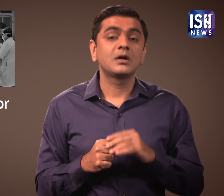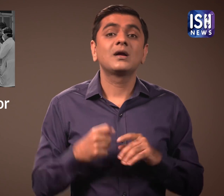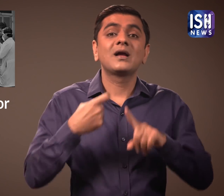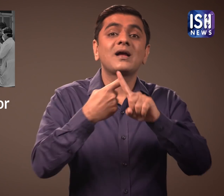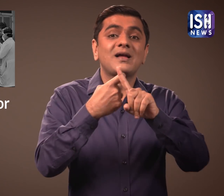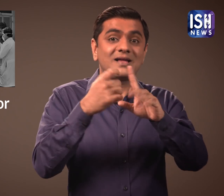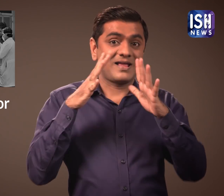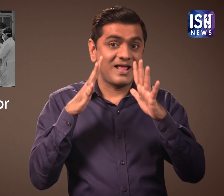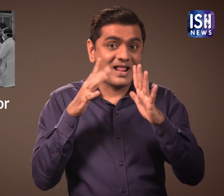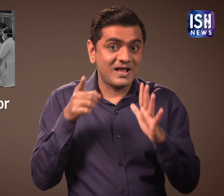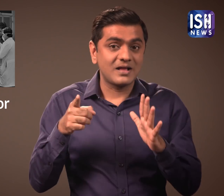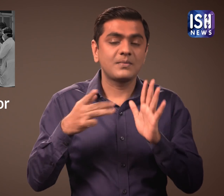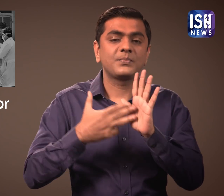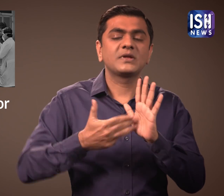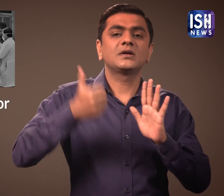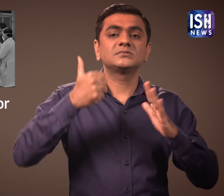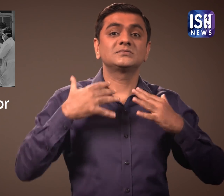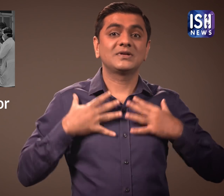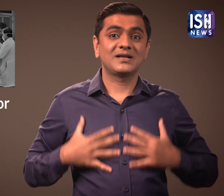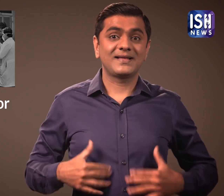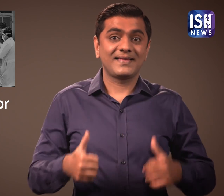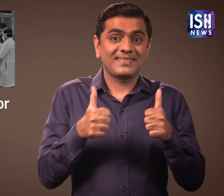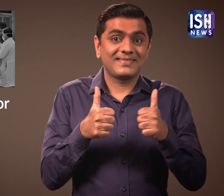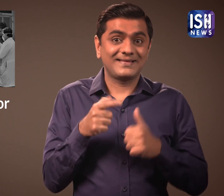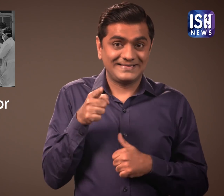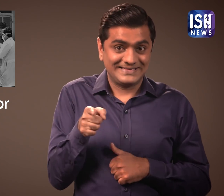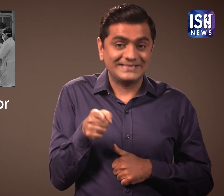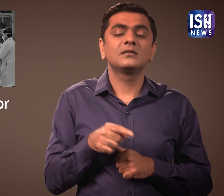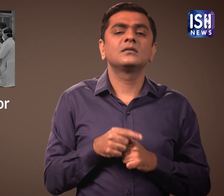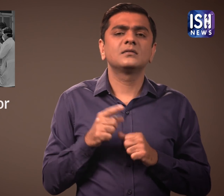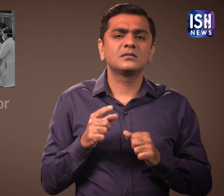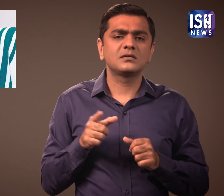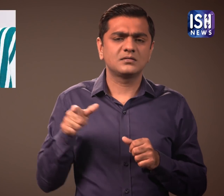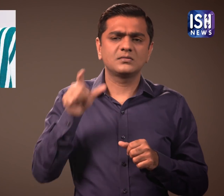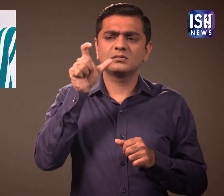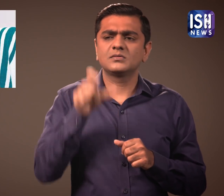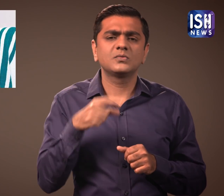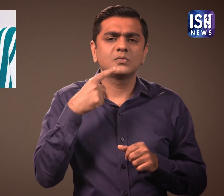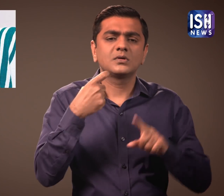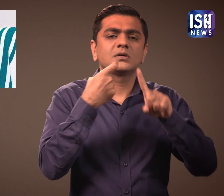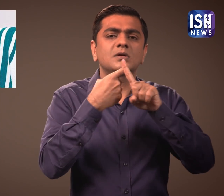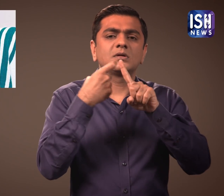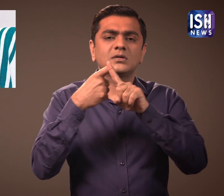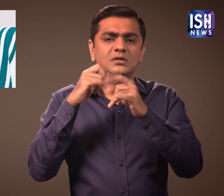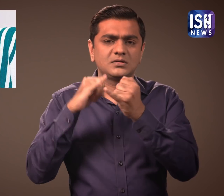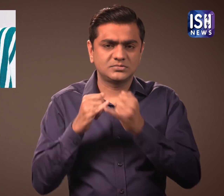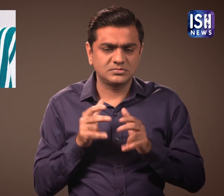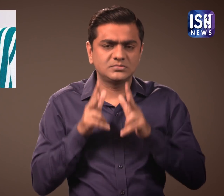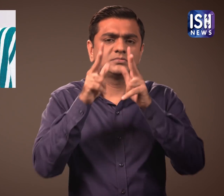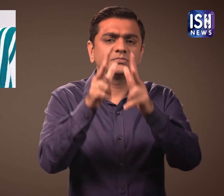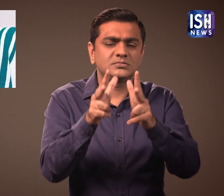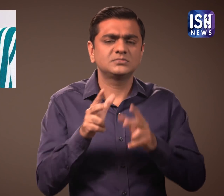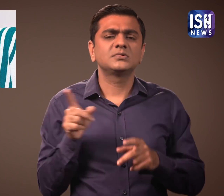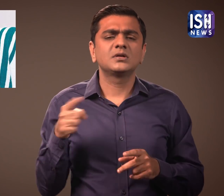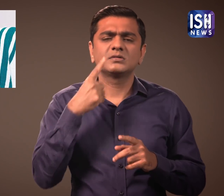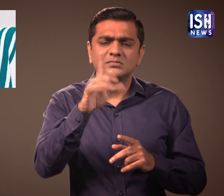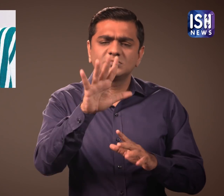Kerala Health Minister KK Shailaja said,